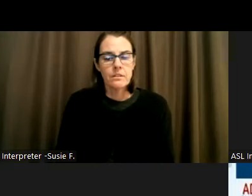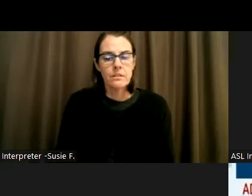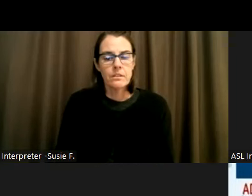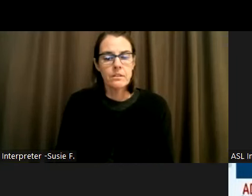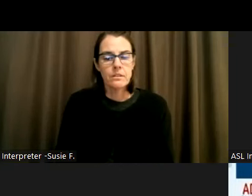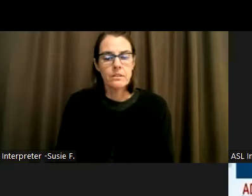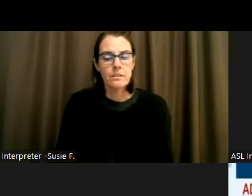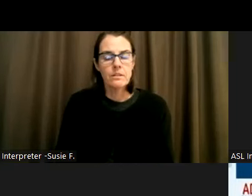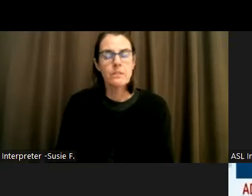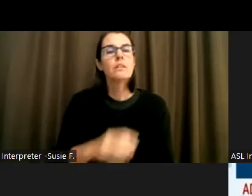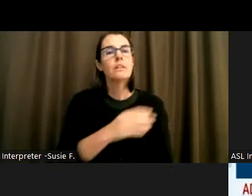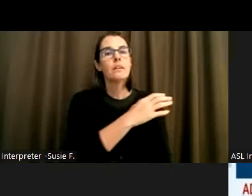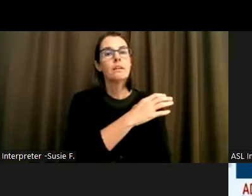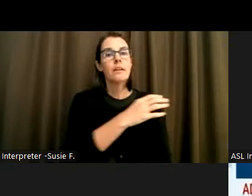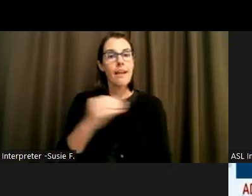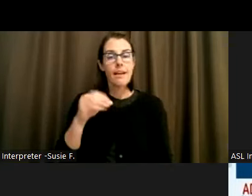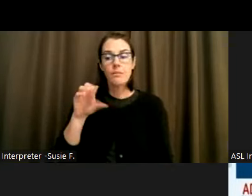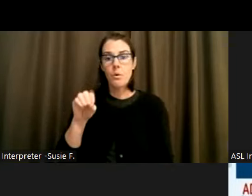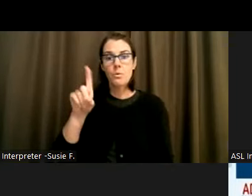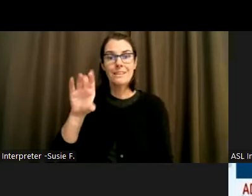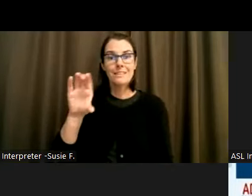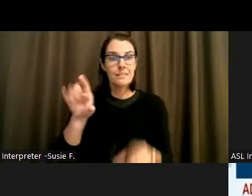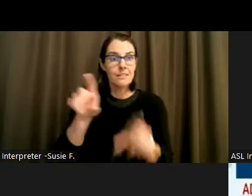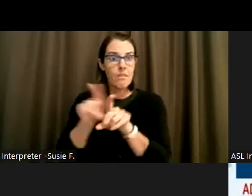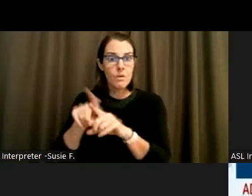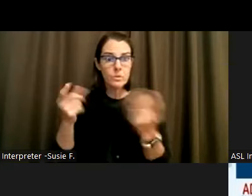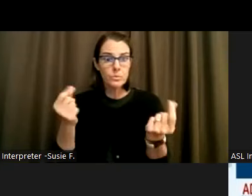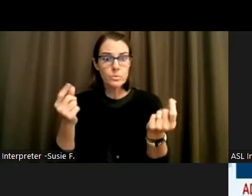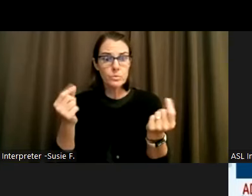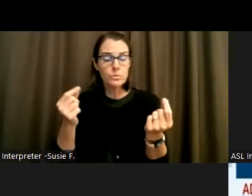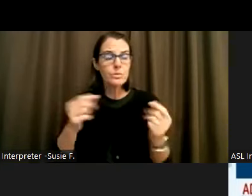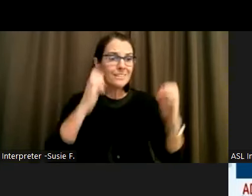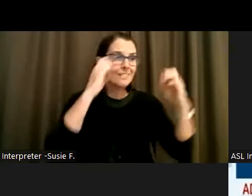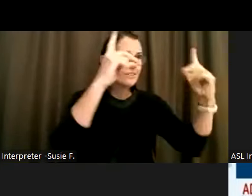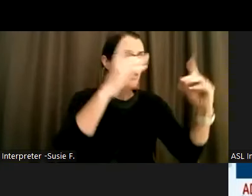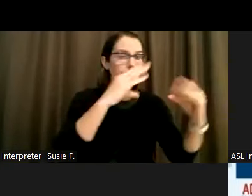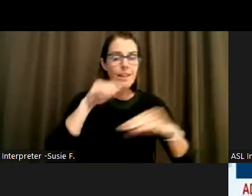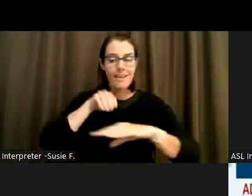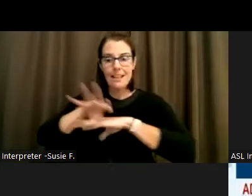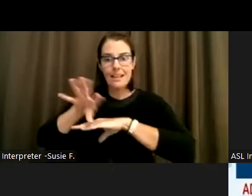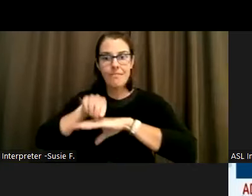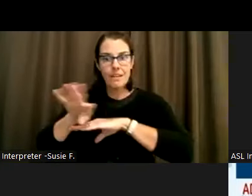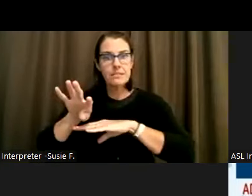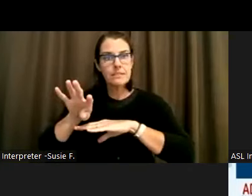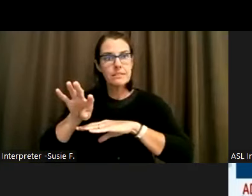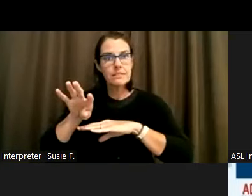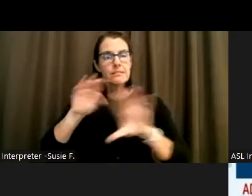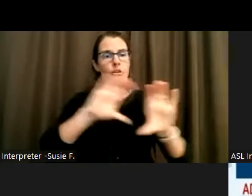and advises the Department of Human Services, the Governor,